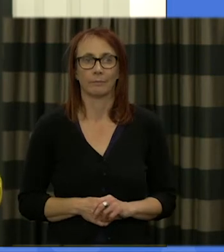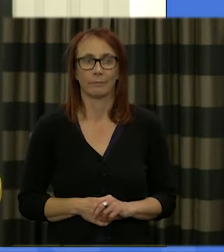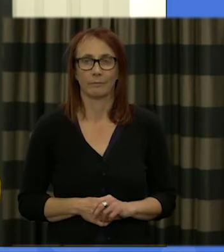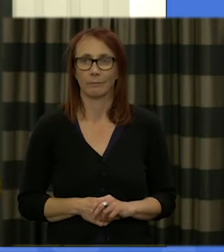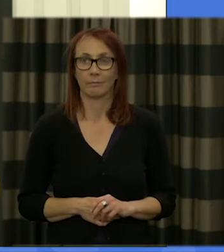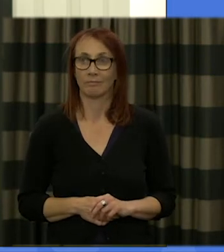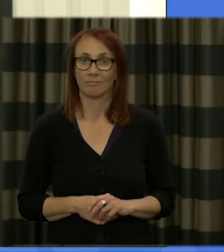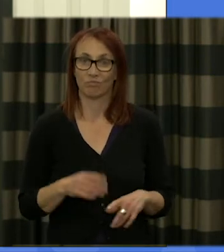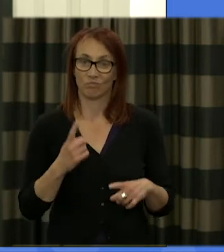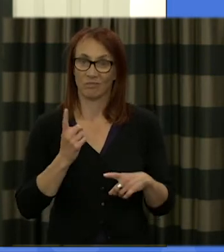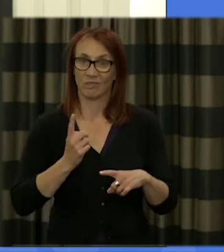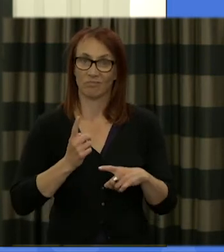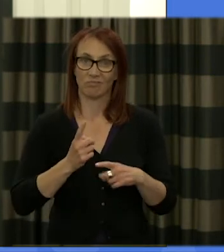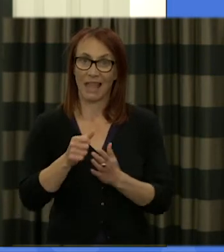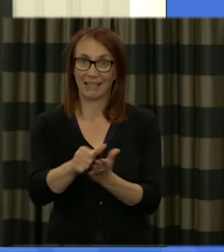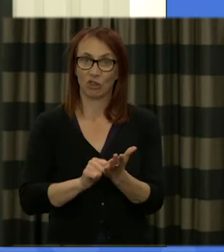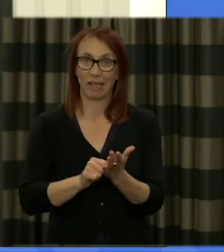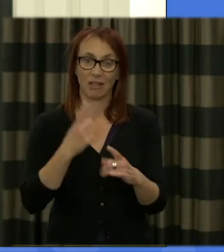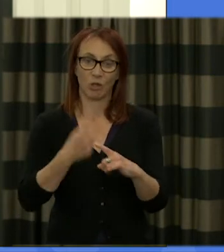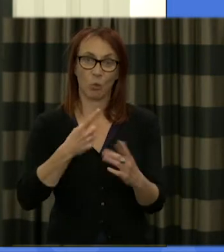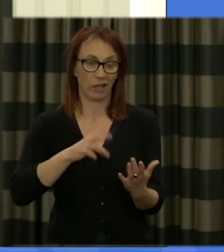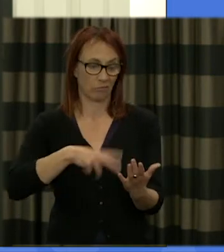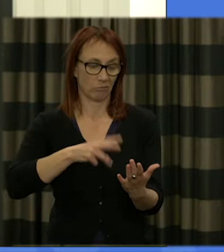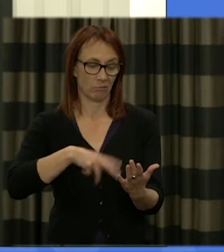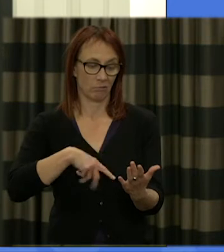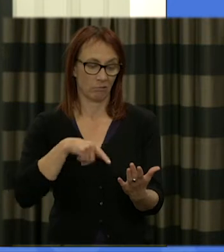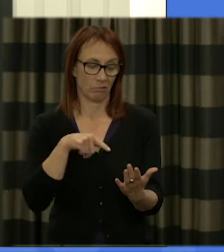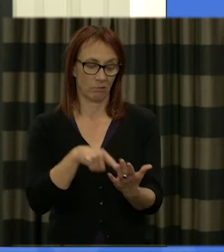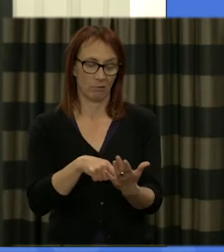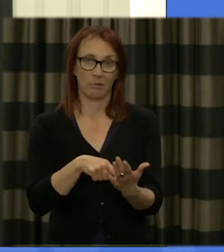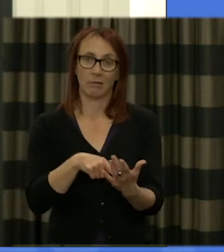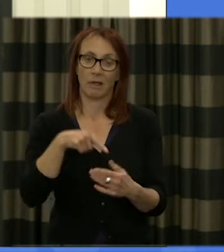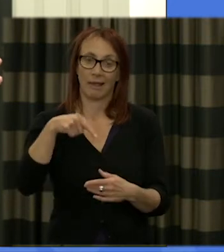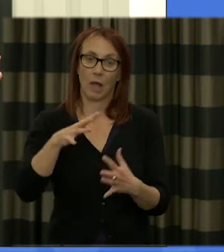over the agenda will show you that that the business of this weekend is in two